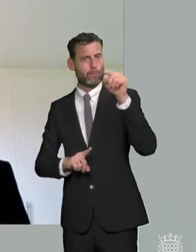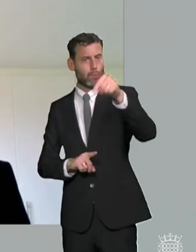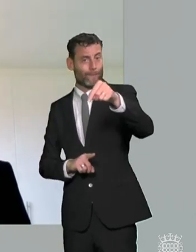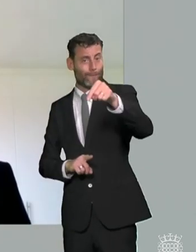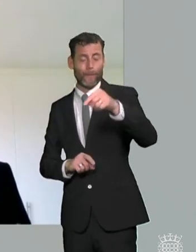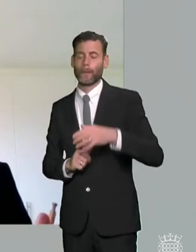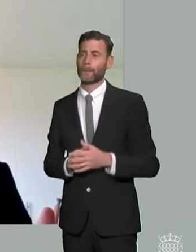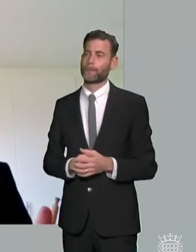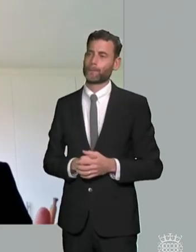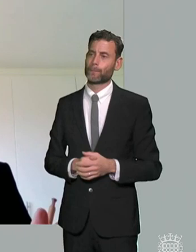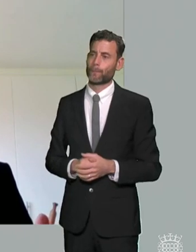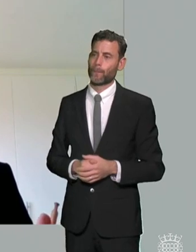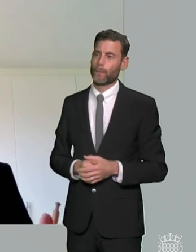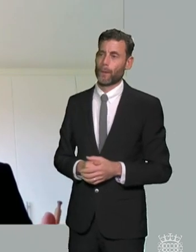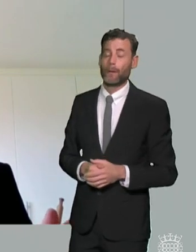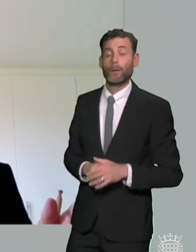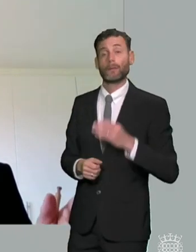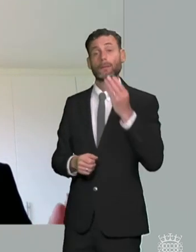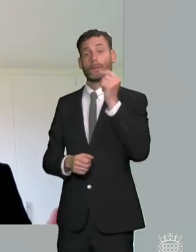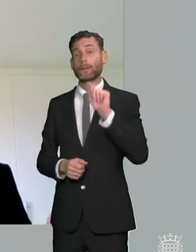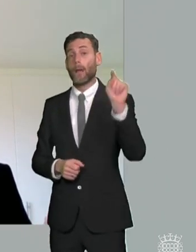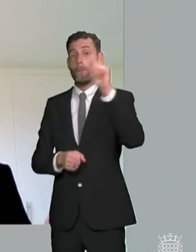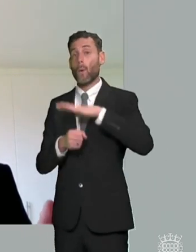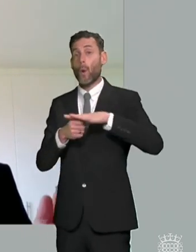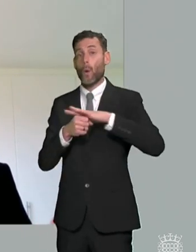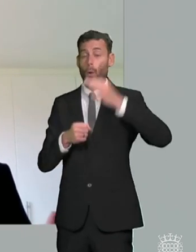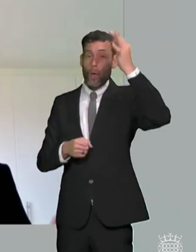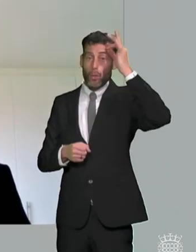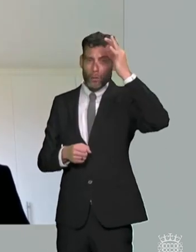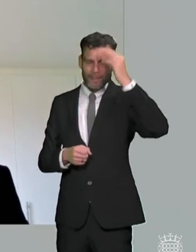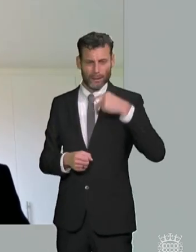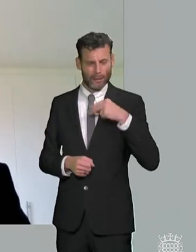and we also have seen in some local authorities where we've identified systemic failures